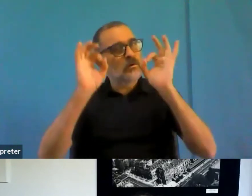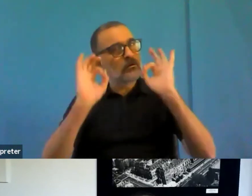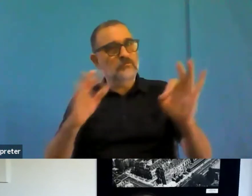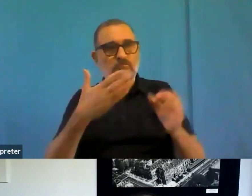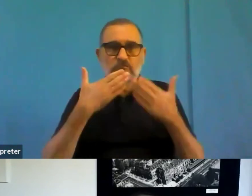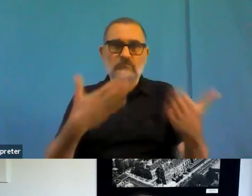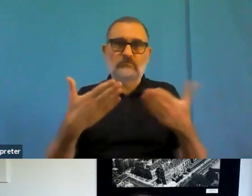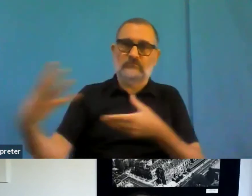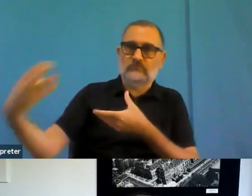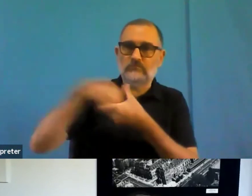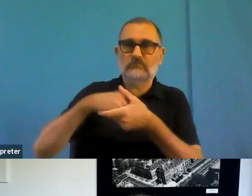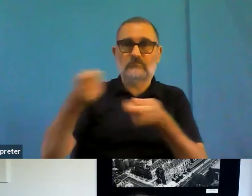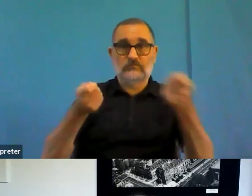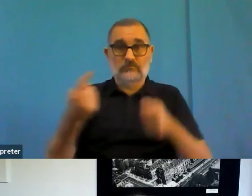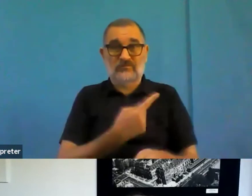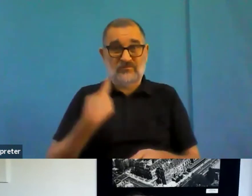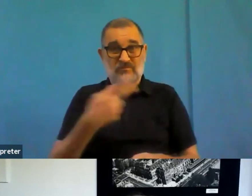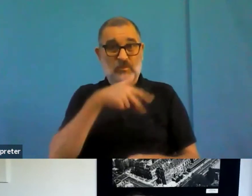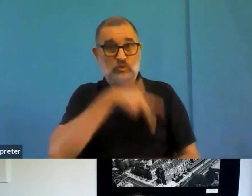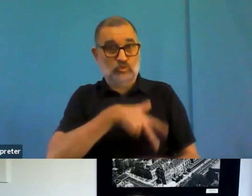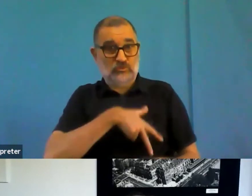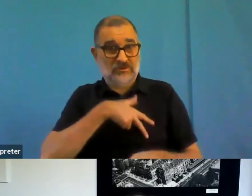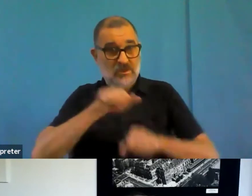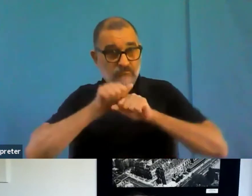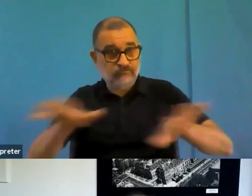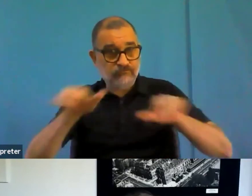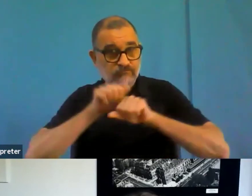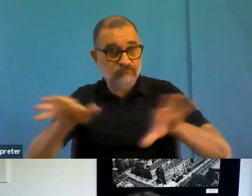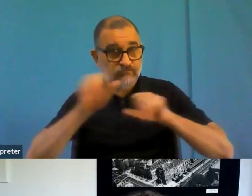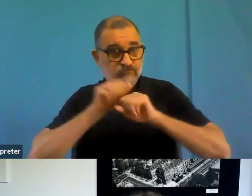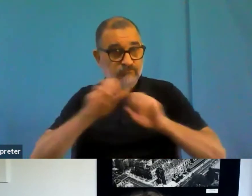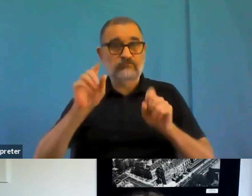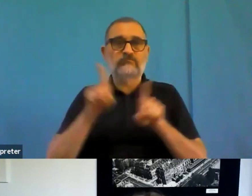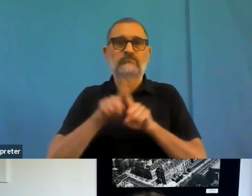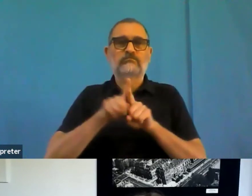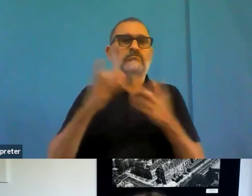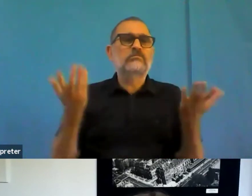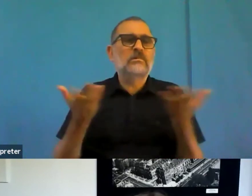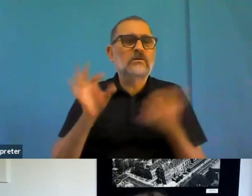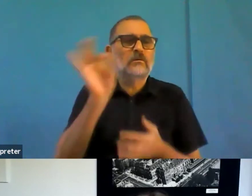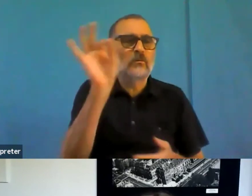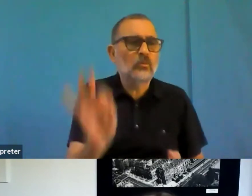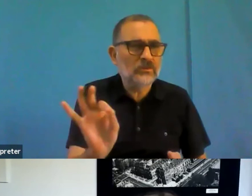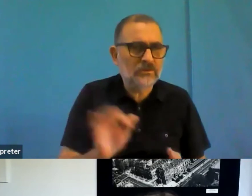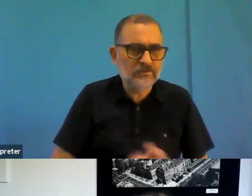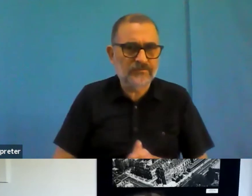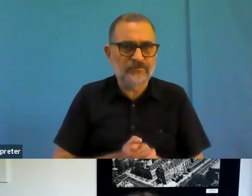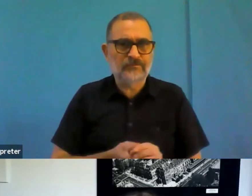And also what Barbara was talking to you about in the beginning problem. My guess is that usability, there are not so many kind of testable criteria right now.